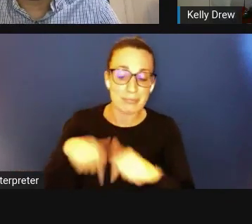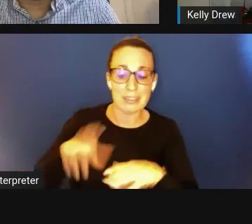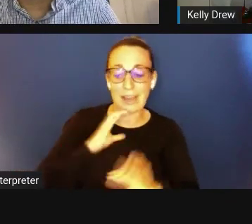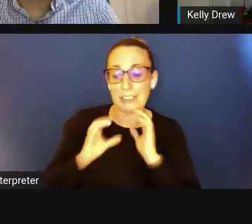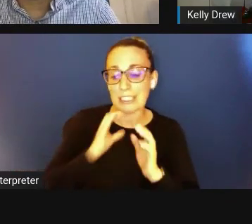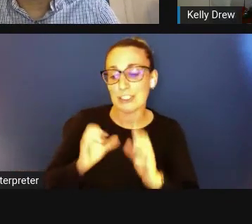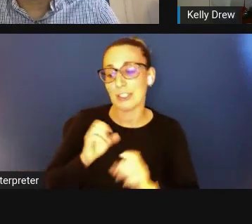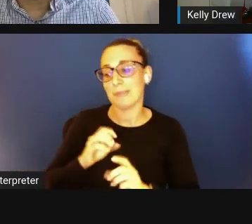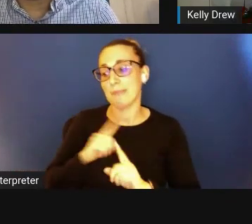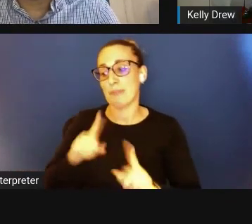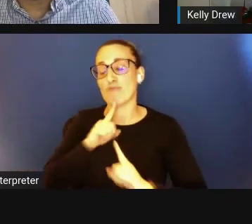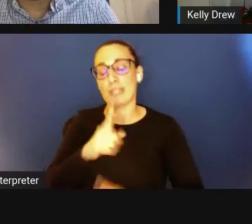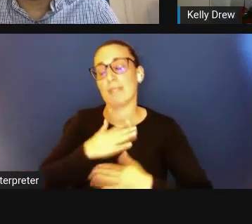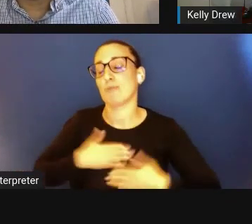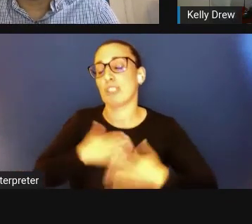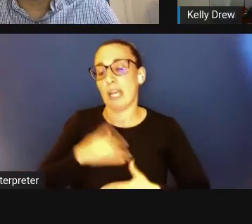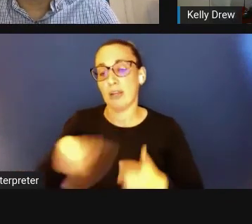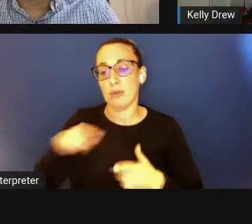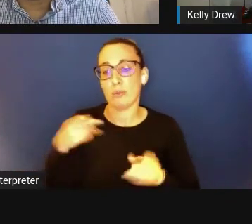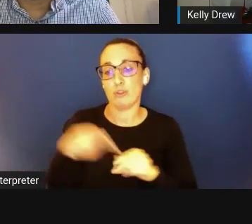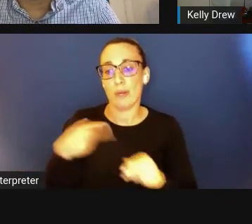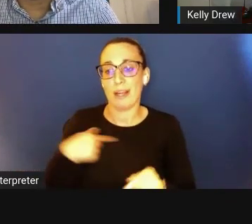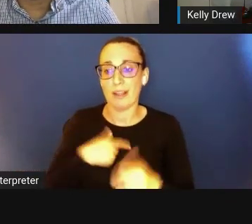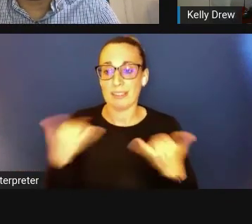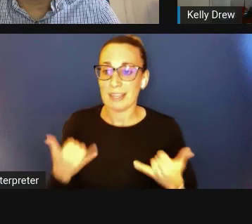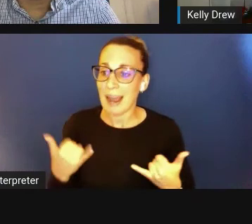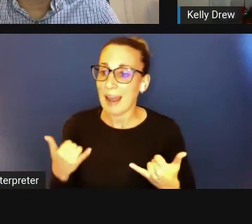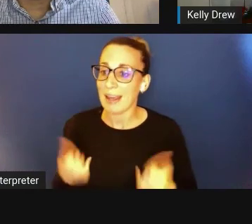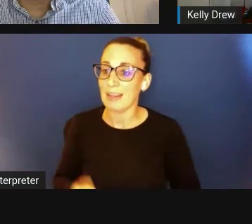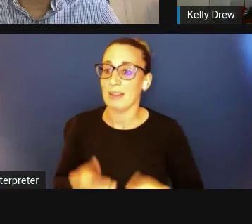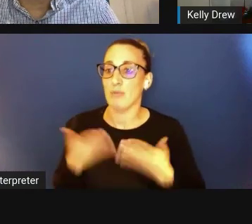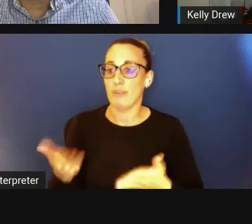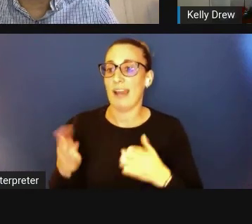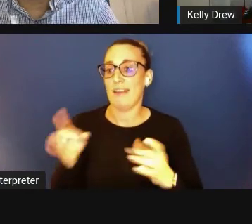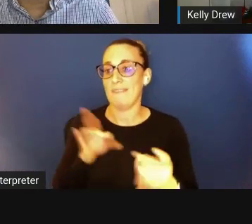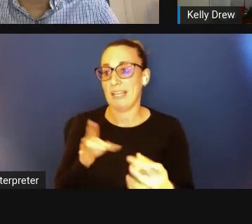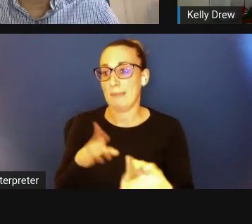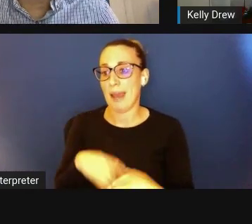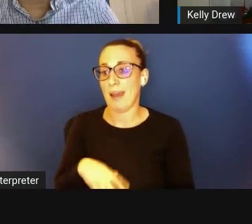all joining today and providing your feedback. And thank you to everyone for joining.